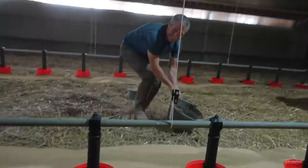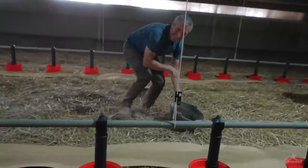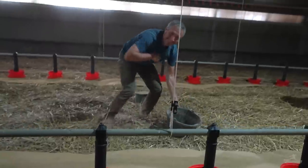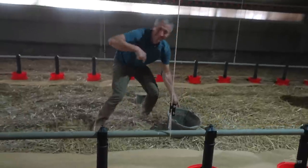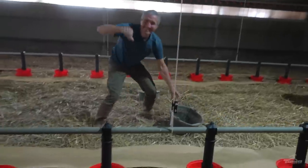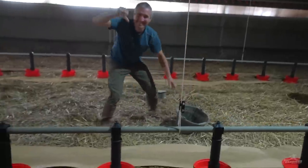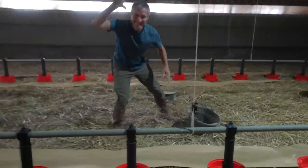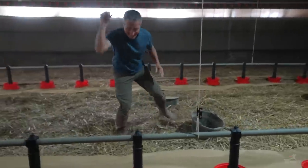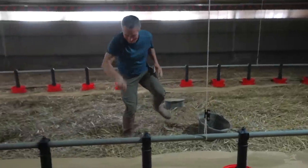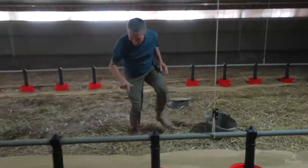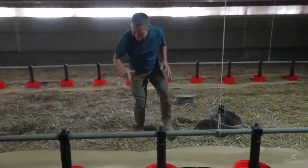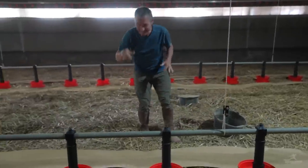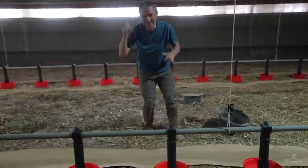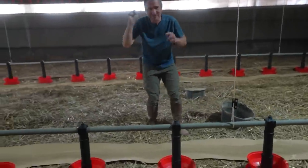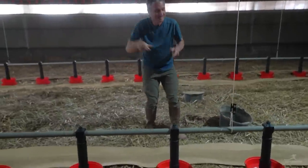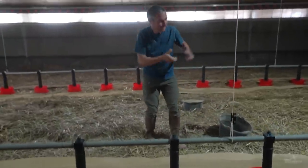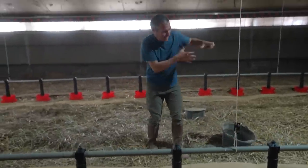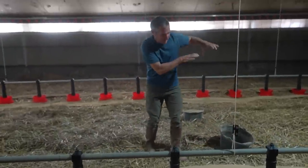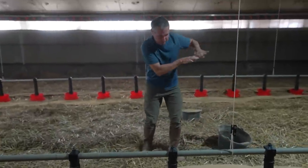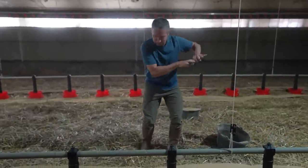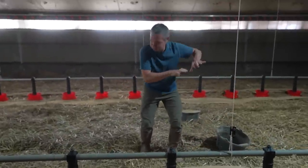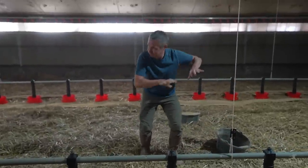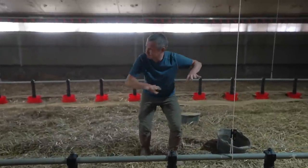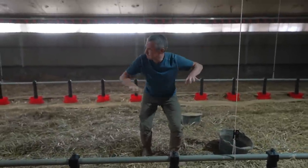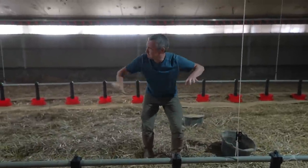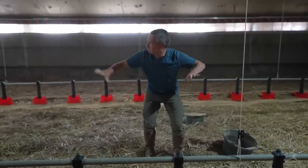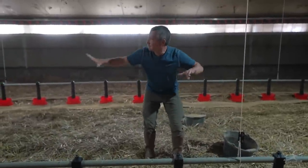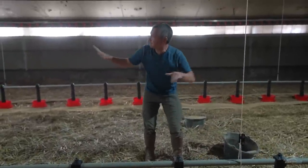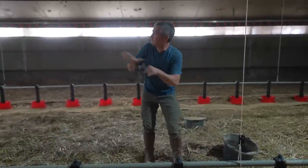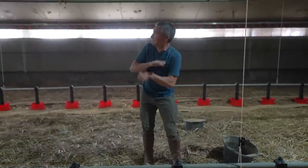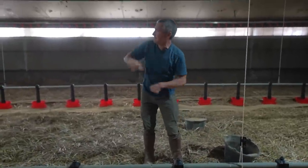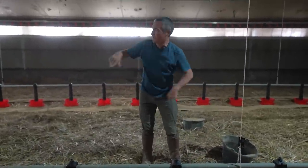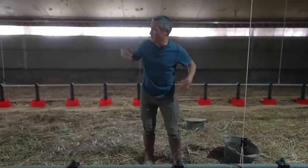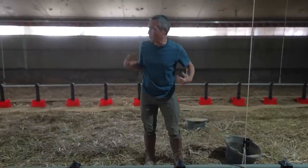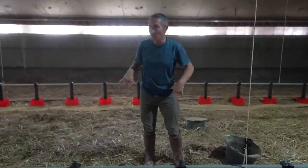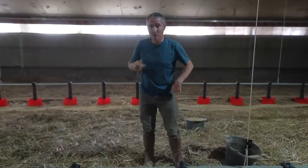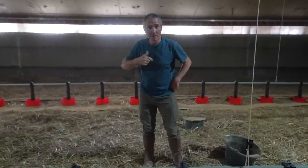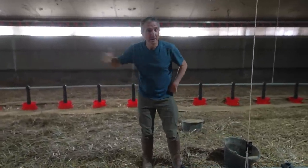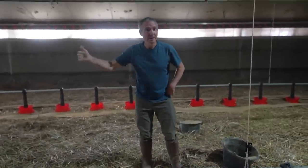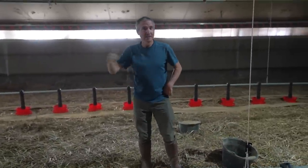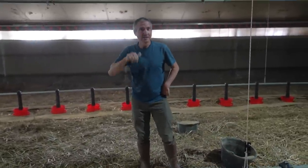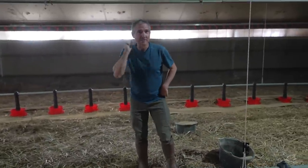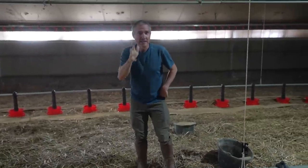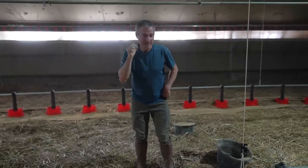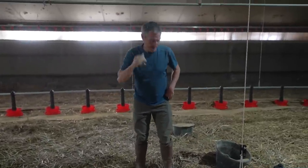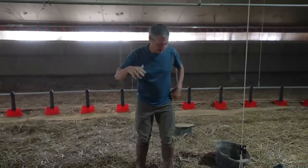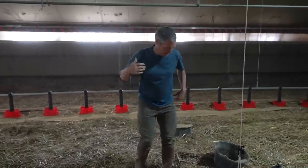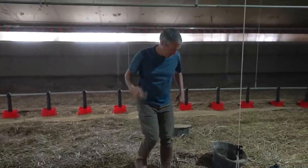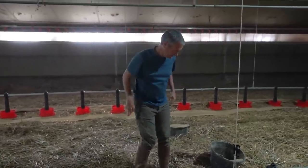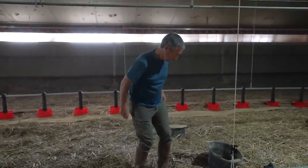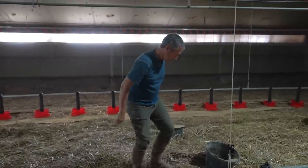I’m so bad! And then I have to fill this place up? Every day? Wow.